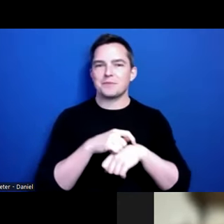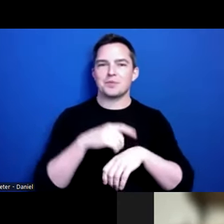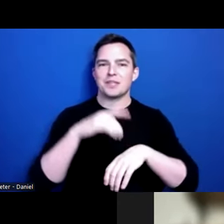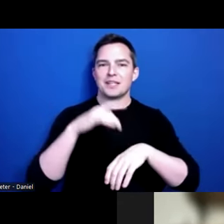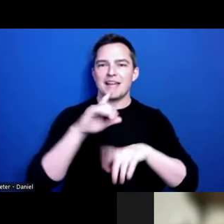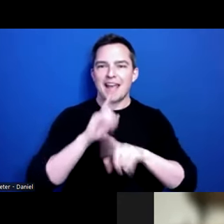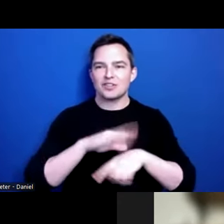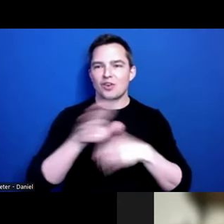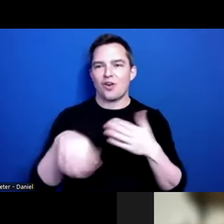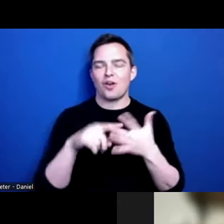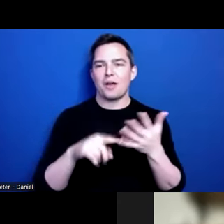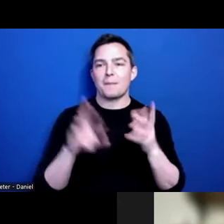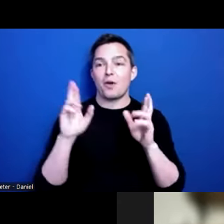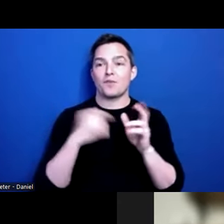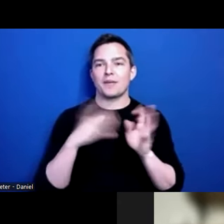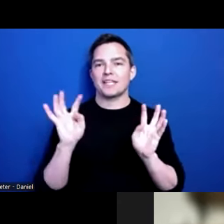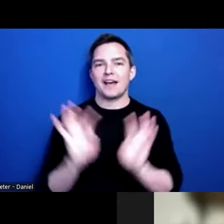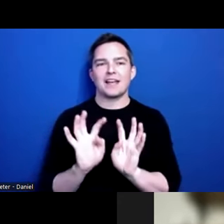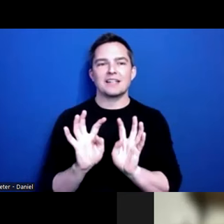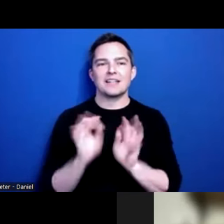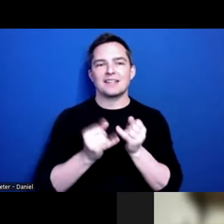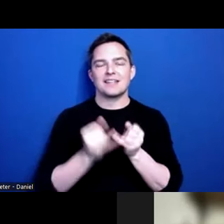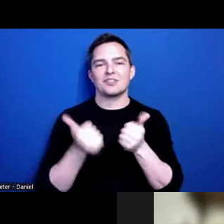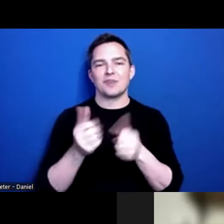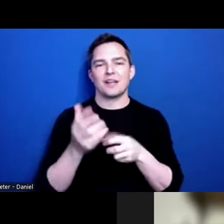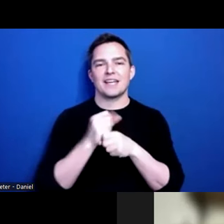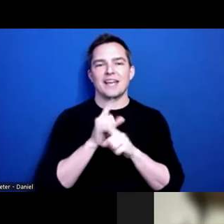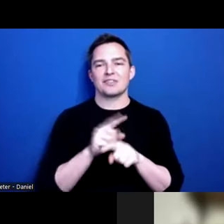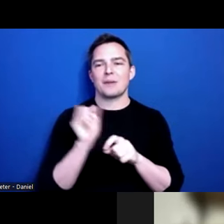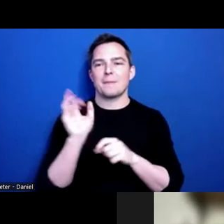But perhaps we can huddle afterwards and try to get answers back to everyone.